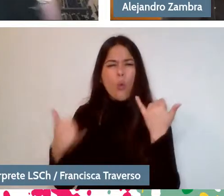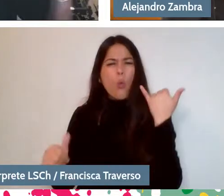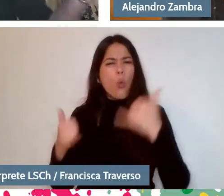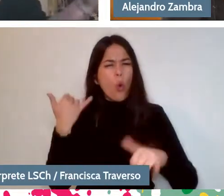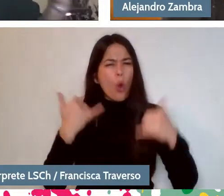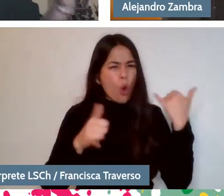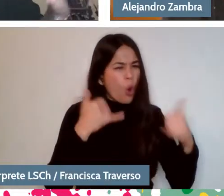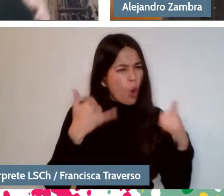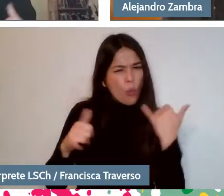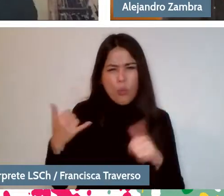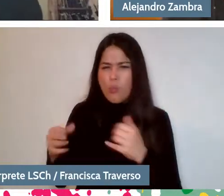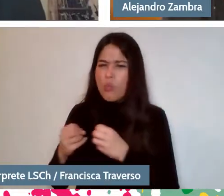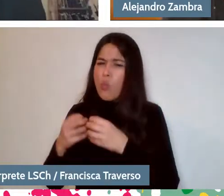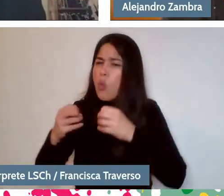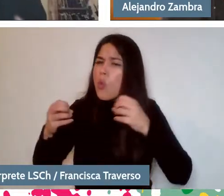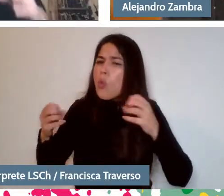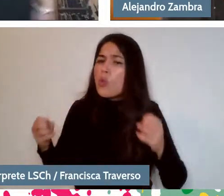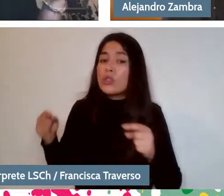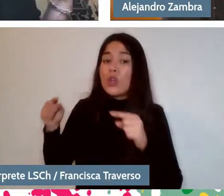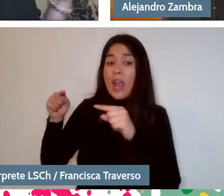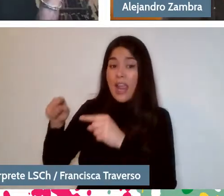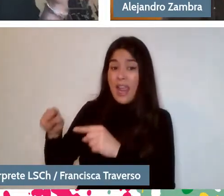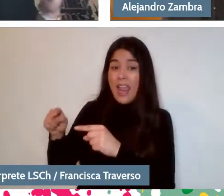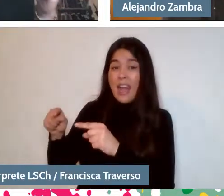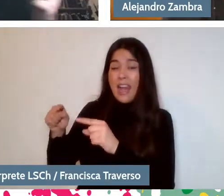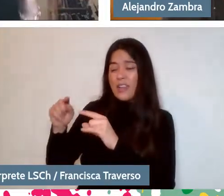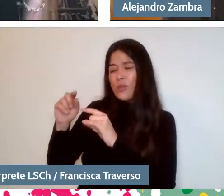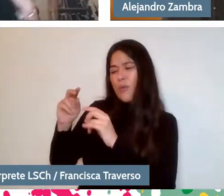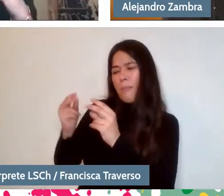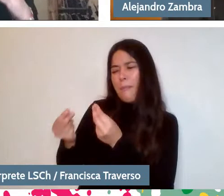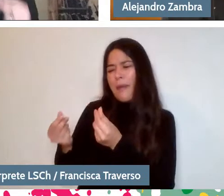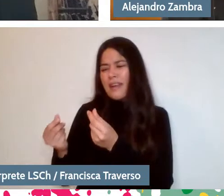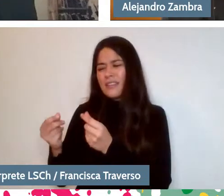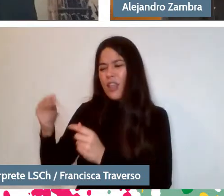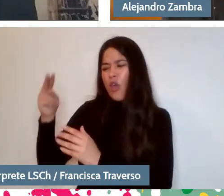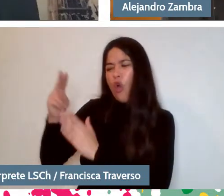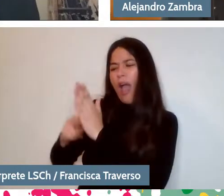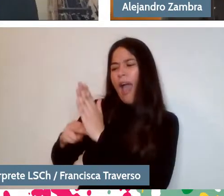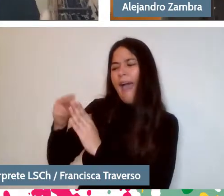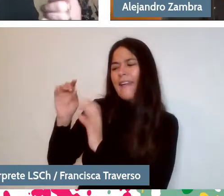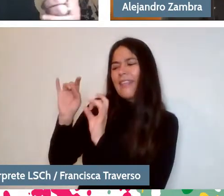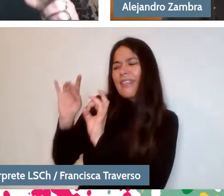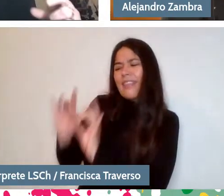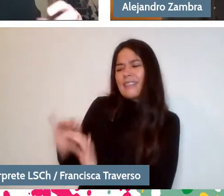is going to be a certain type of artist in relation to both experiences. I really like that return to playing.